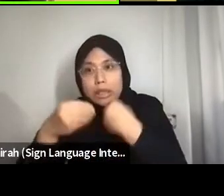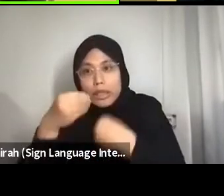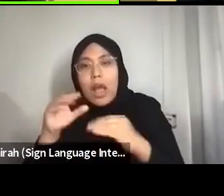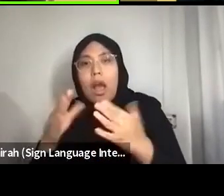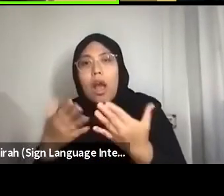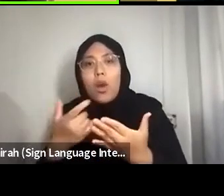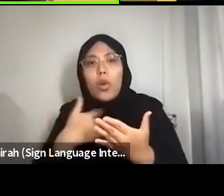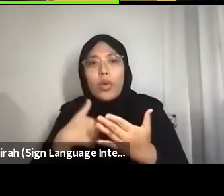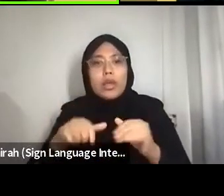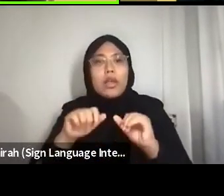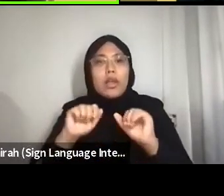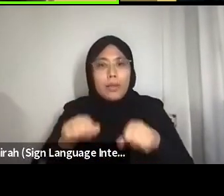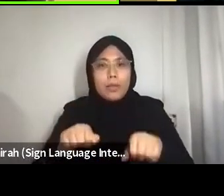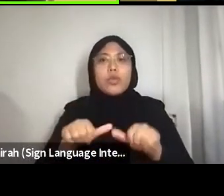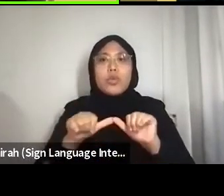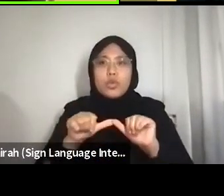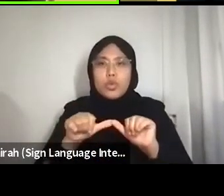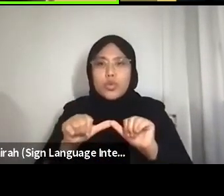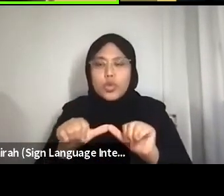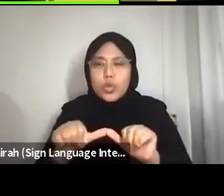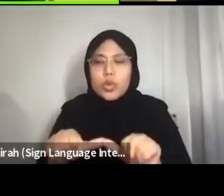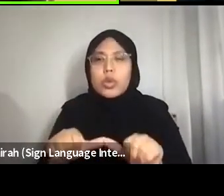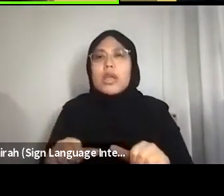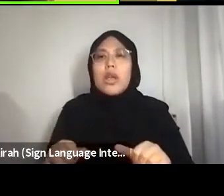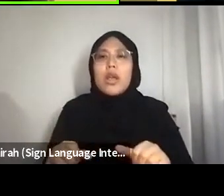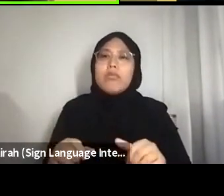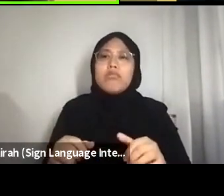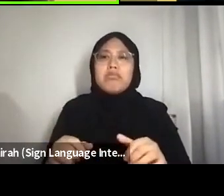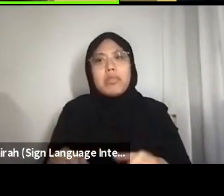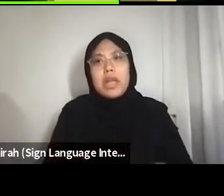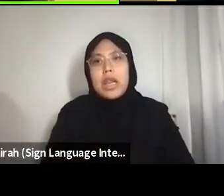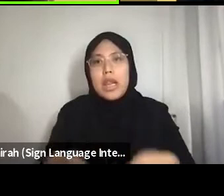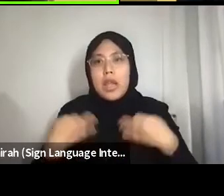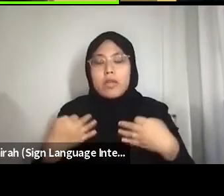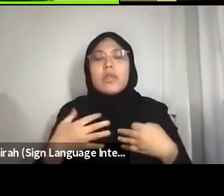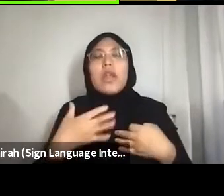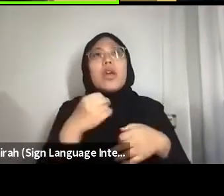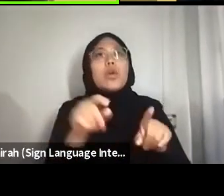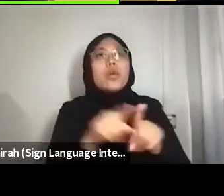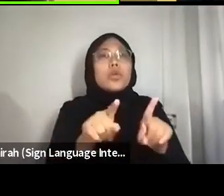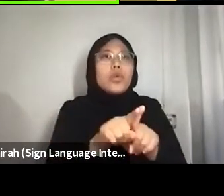But then again, if we really think about an eco-centric way of practicing care,